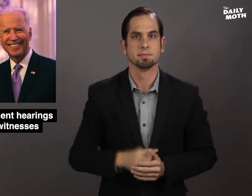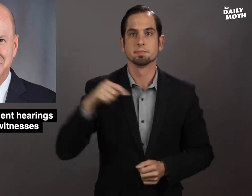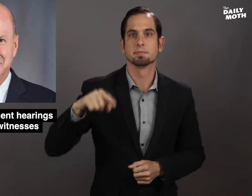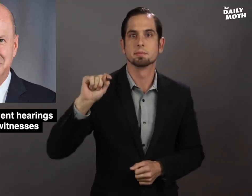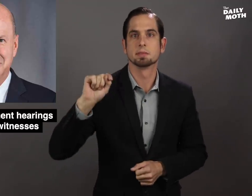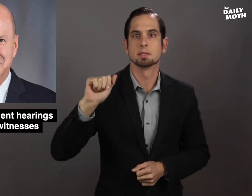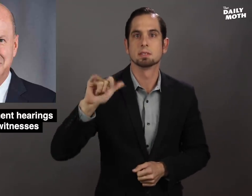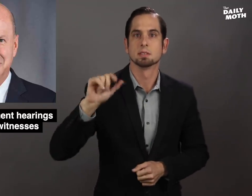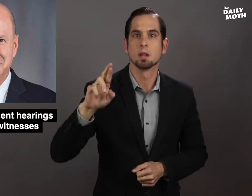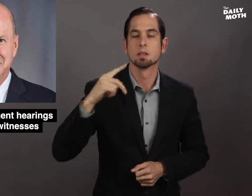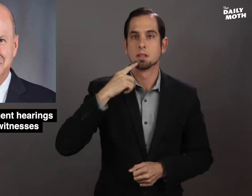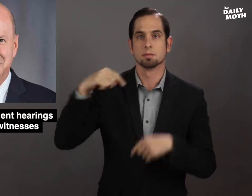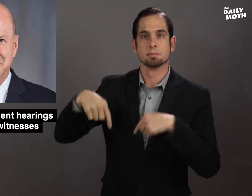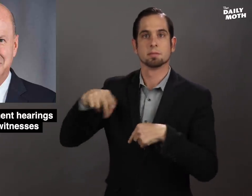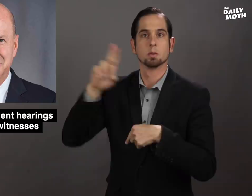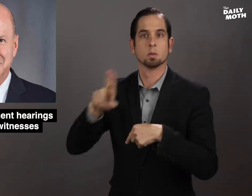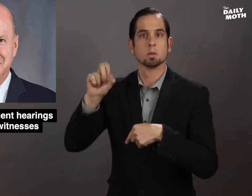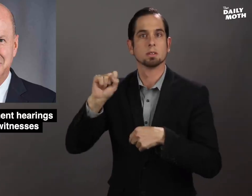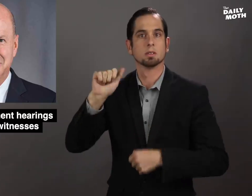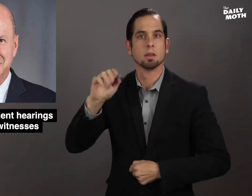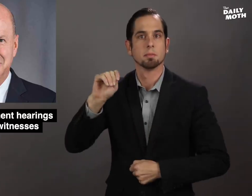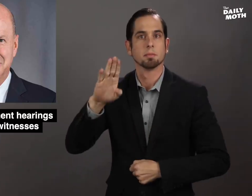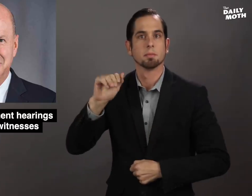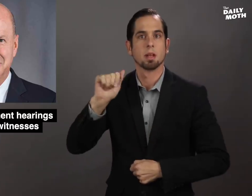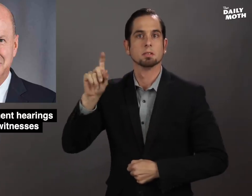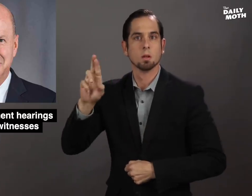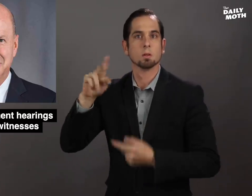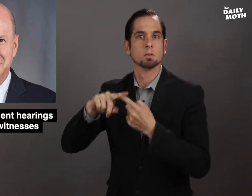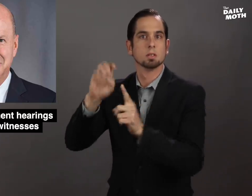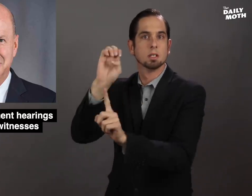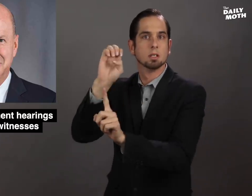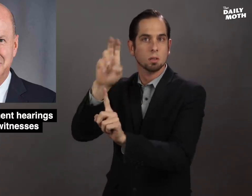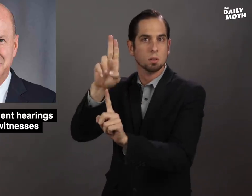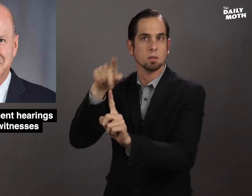Taylor said that the U.S. ambassador to the EU,